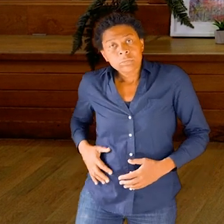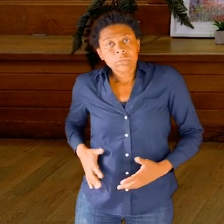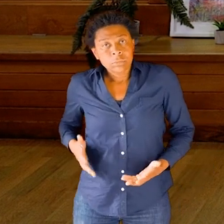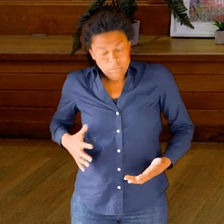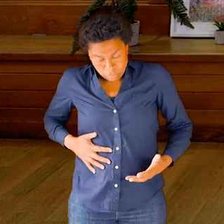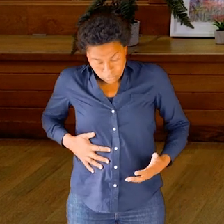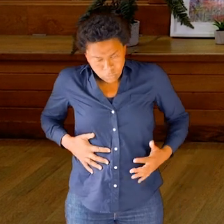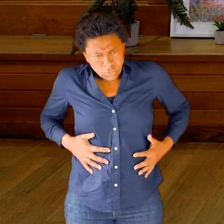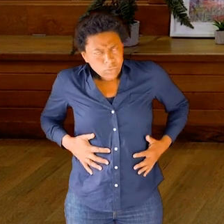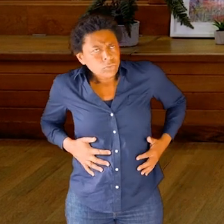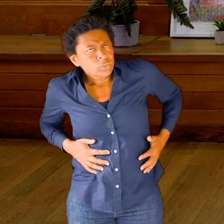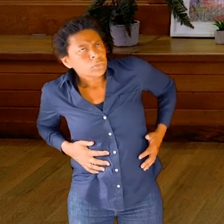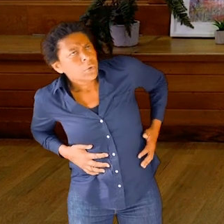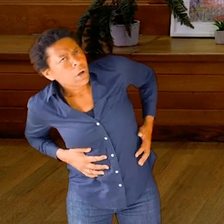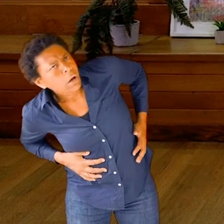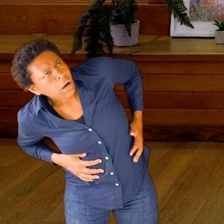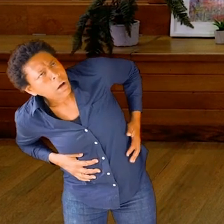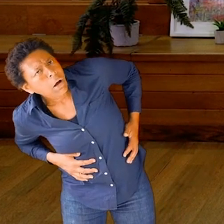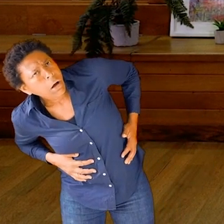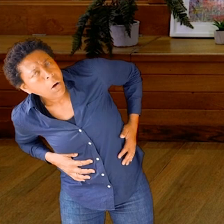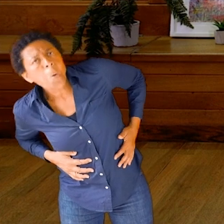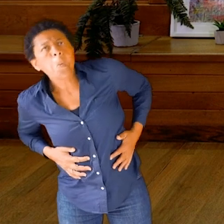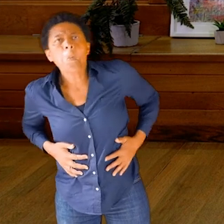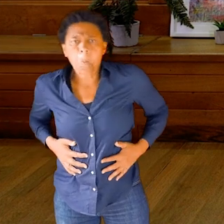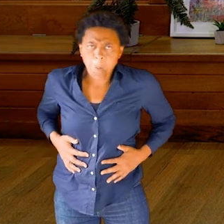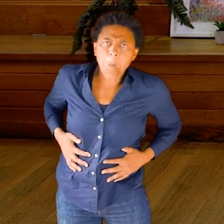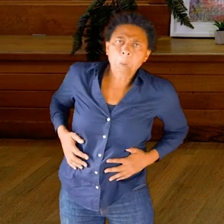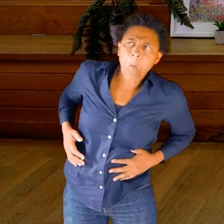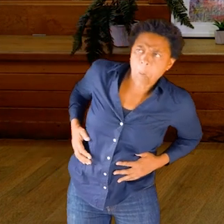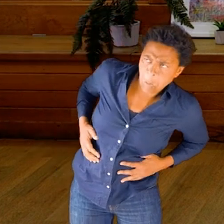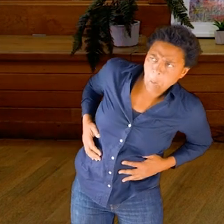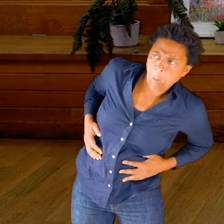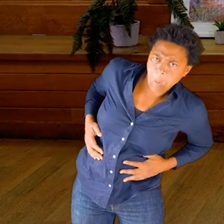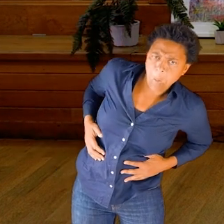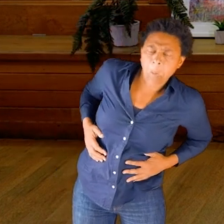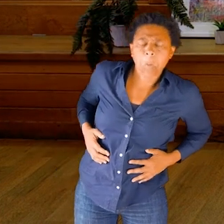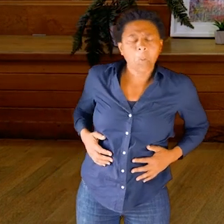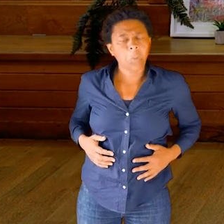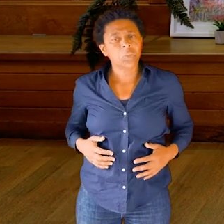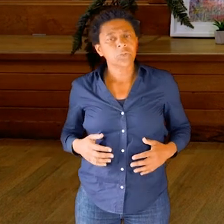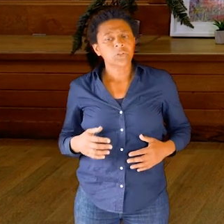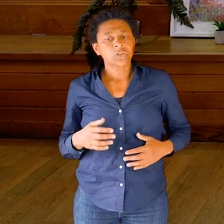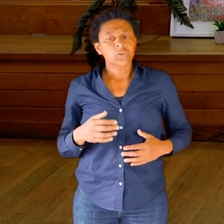feel these organs that are far more fluid than other parts of my body.